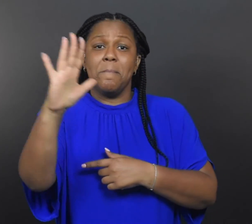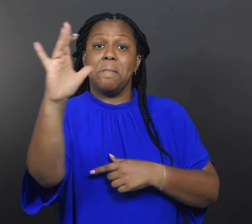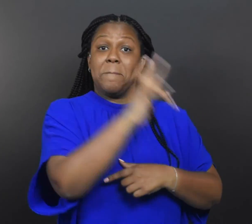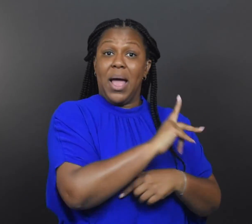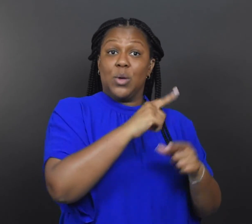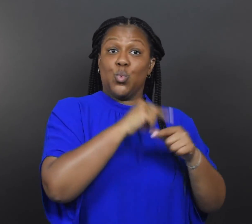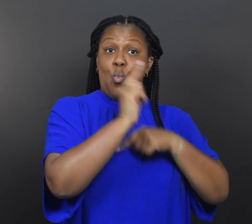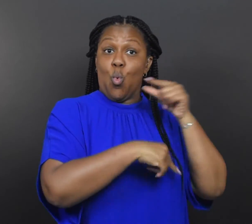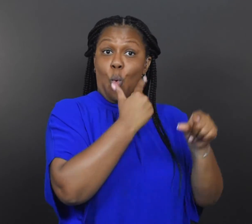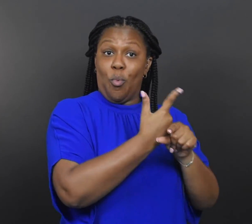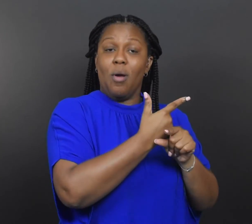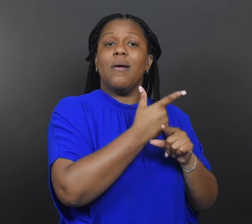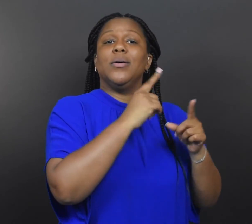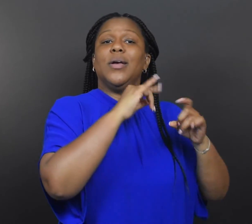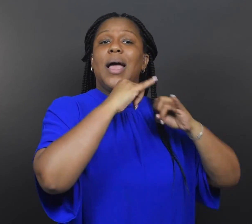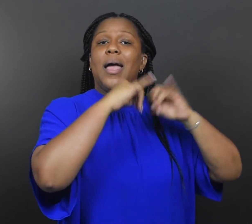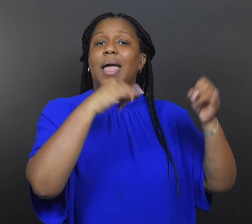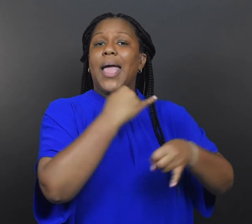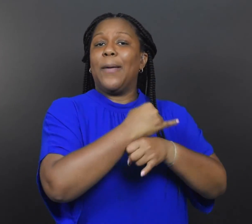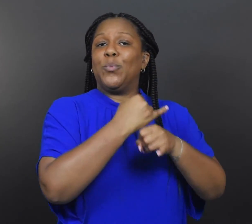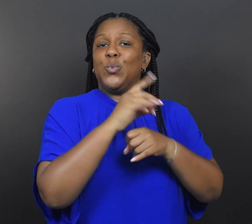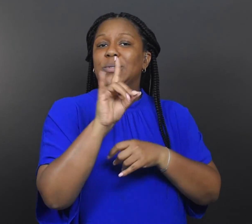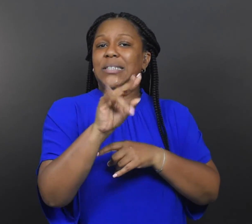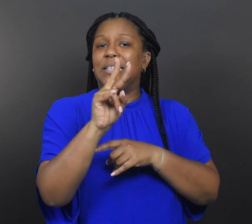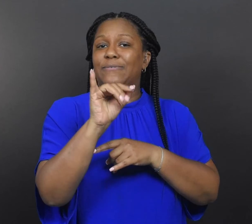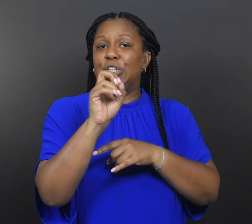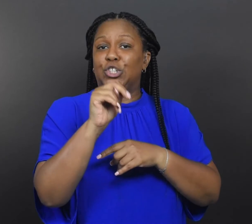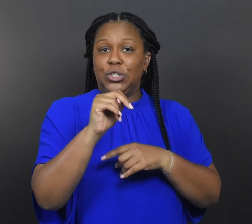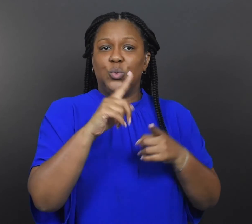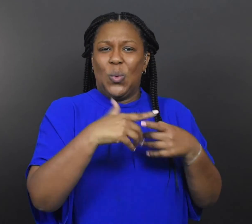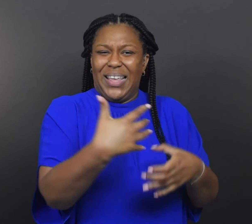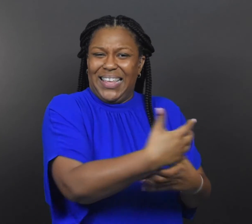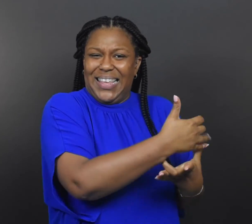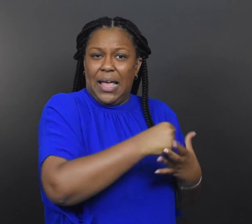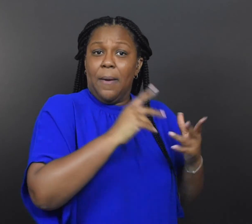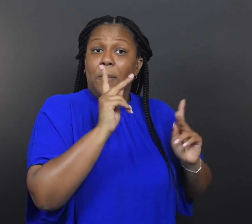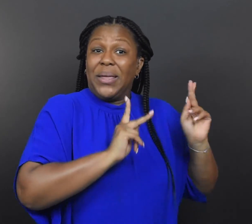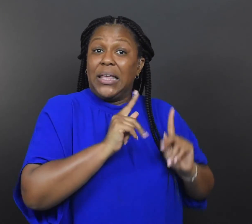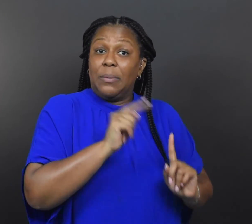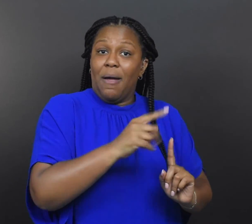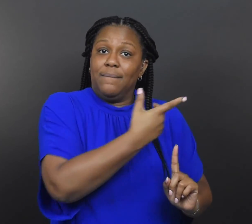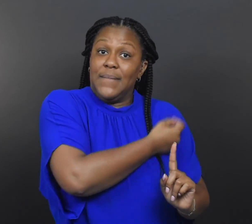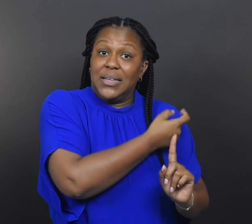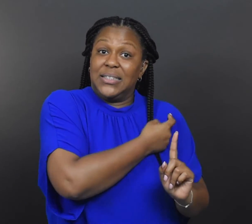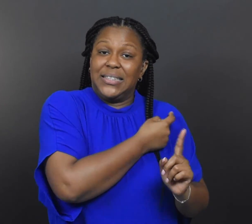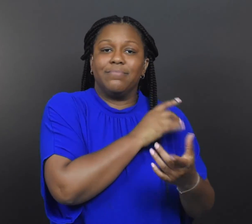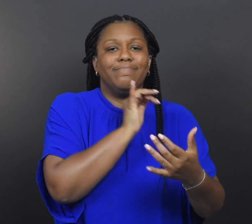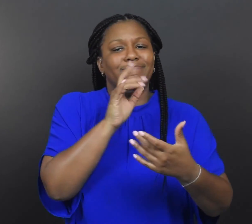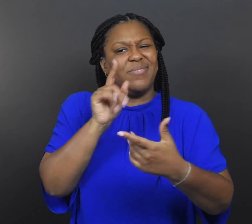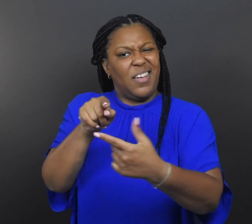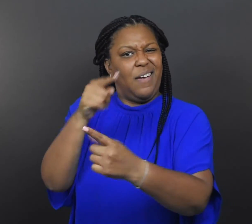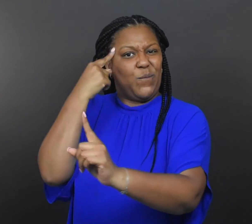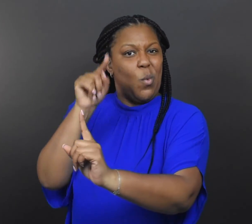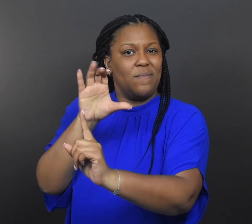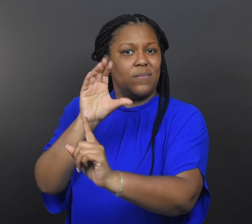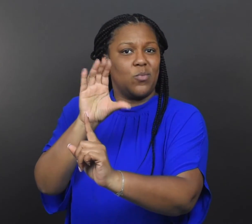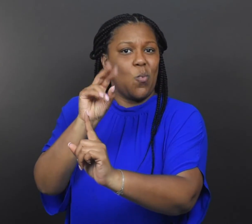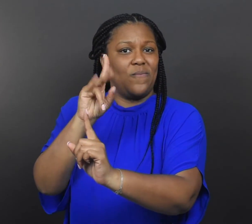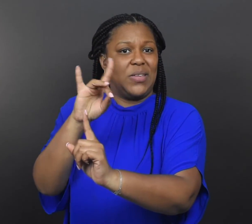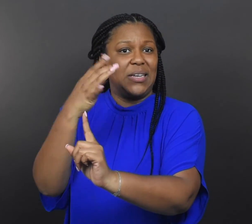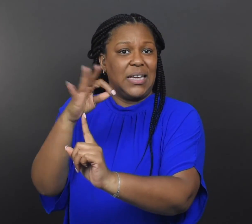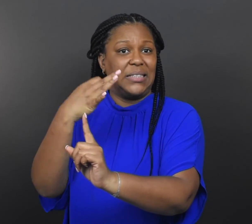Division to get more people vaccinated against COVID-19 around the world.